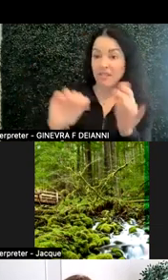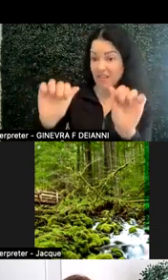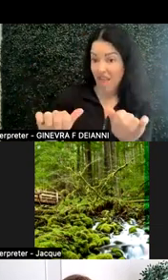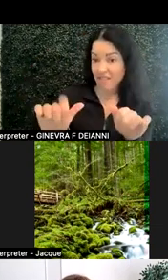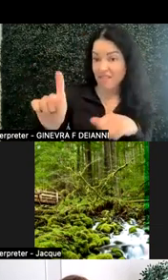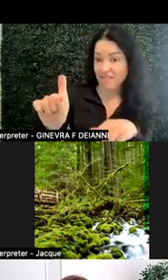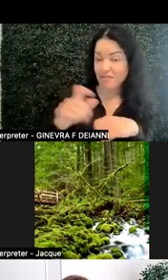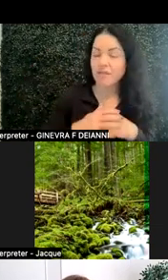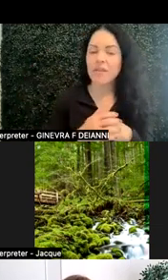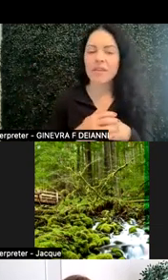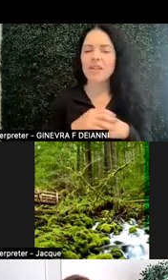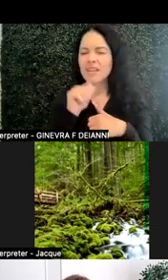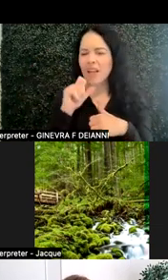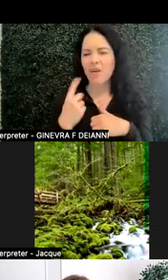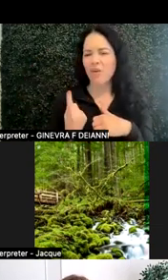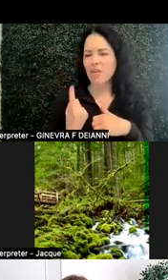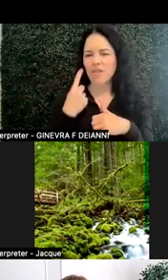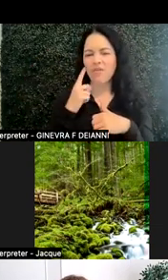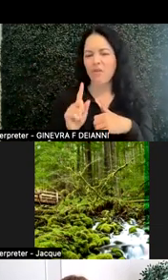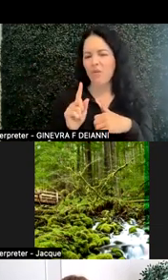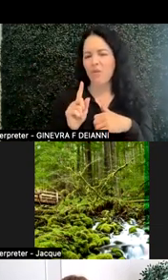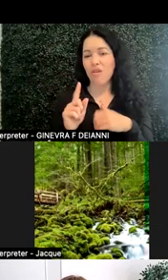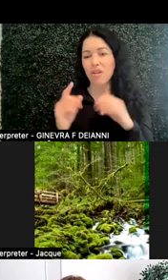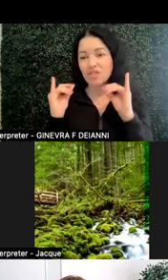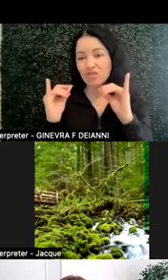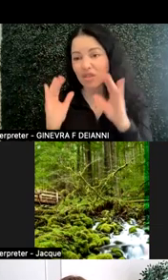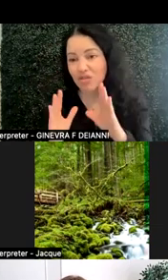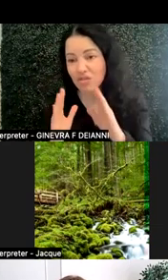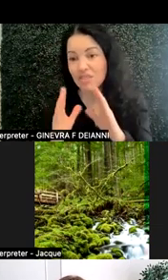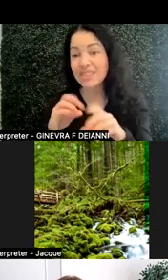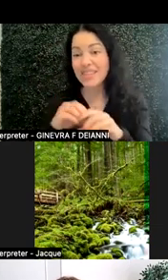And not just for instructors in the classroom who